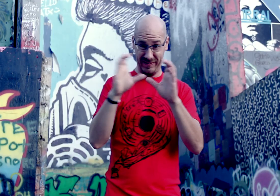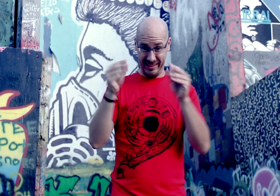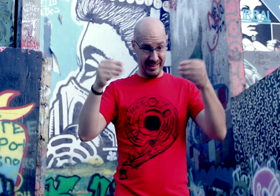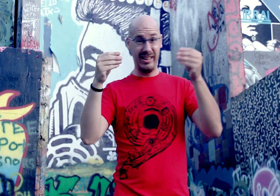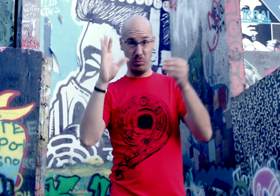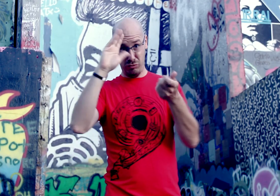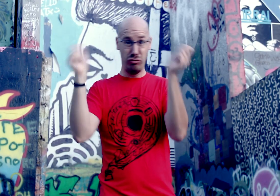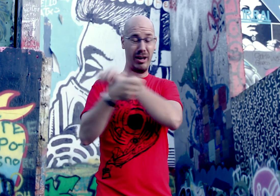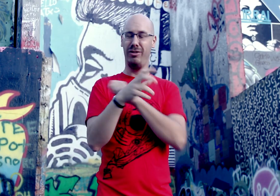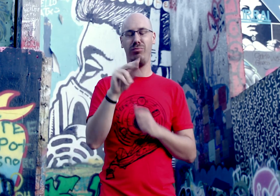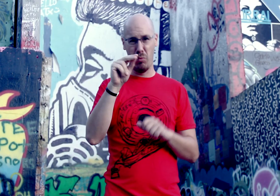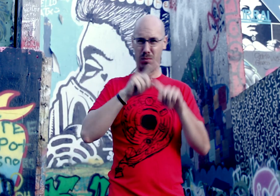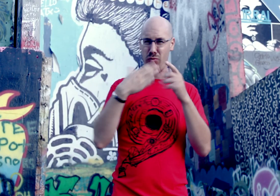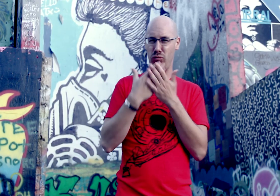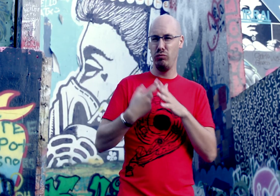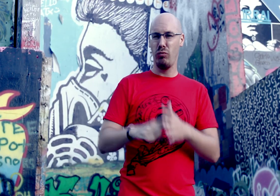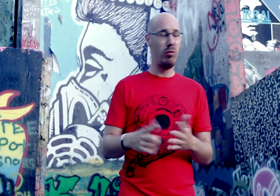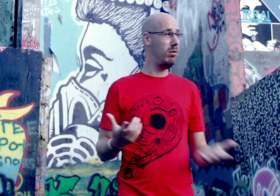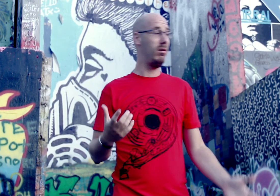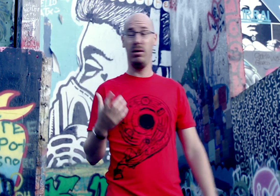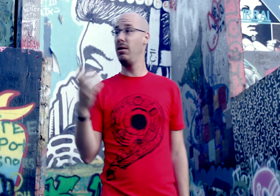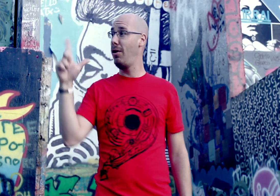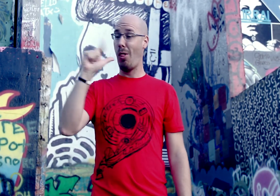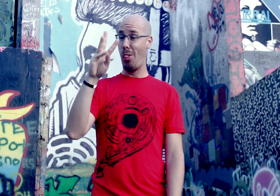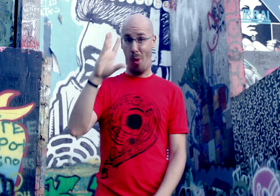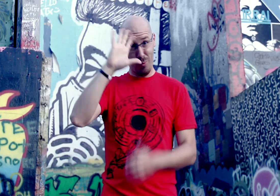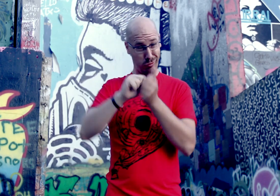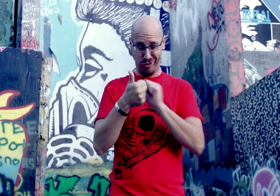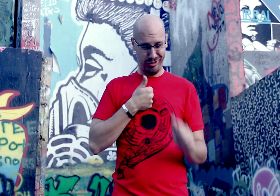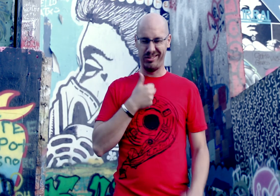And a certificate of paper isn't gonna solve it all but it's a damn good place to start